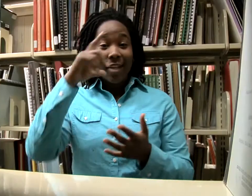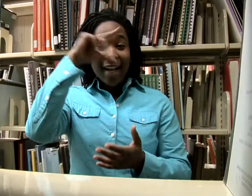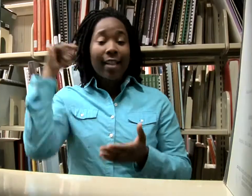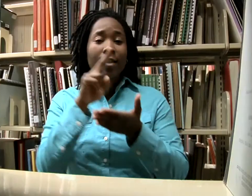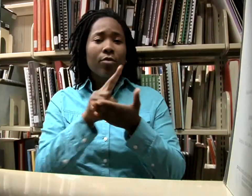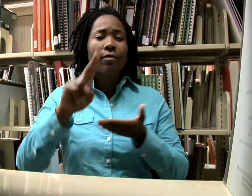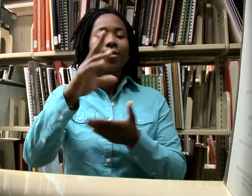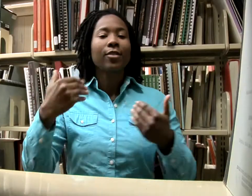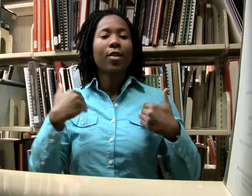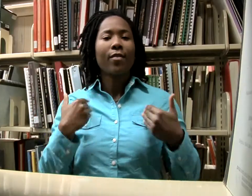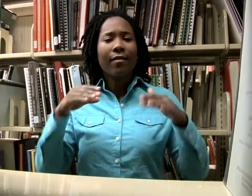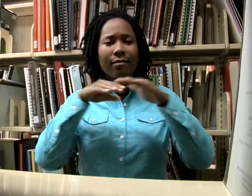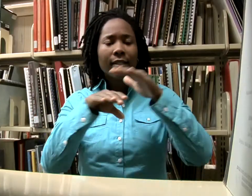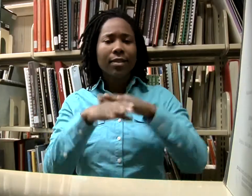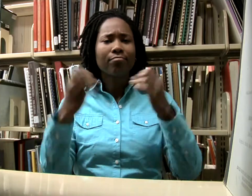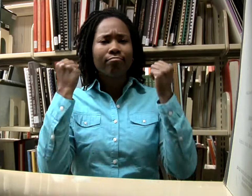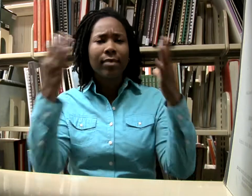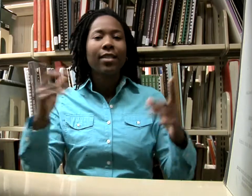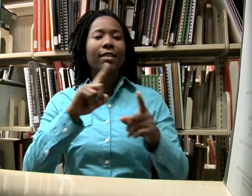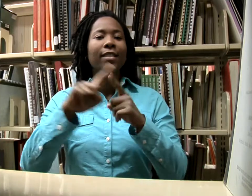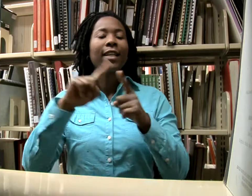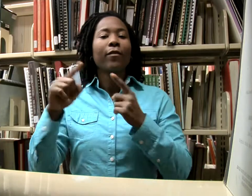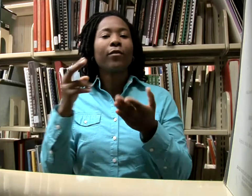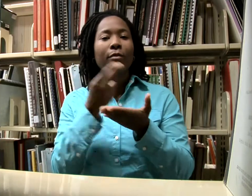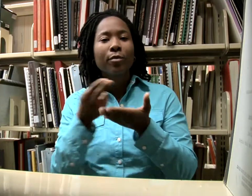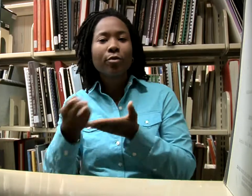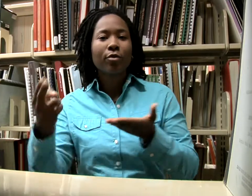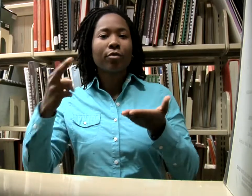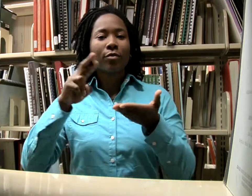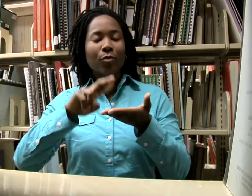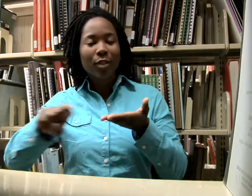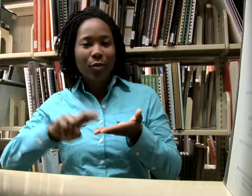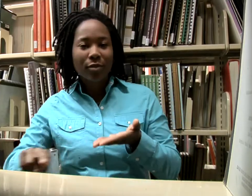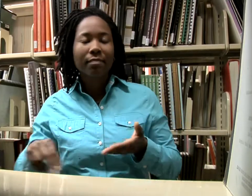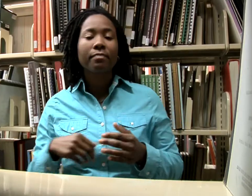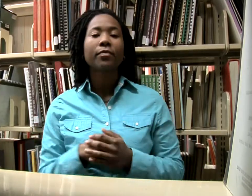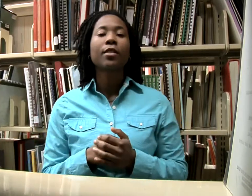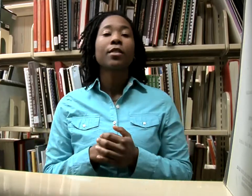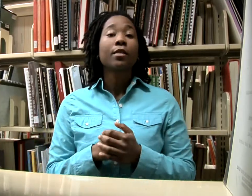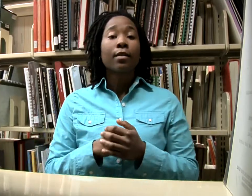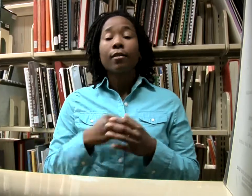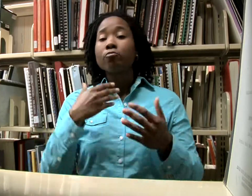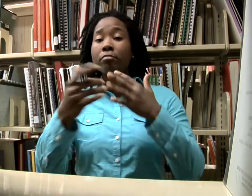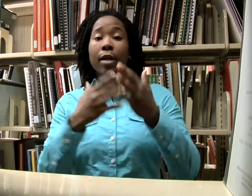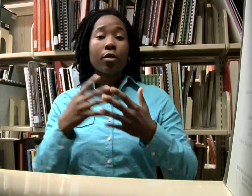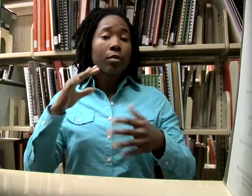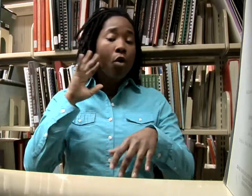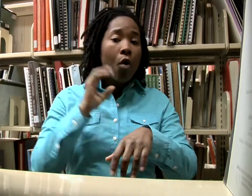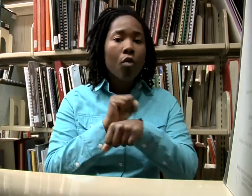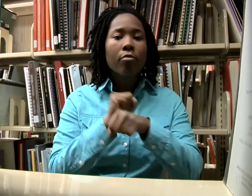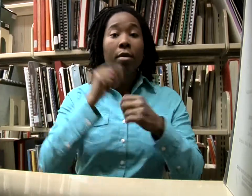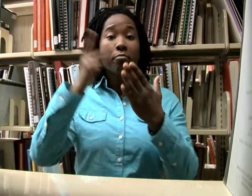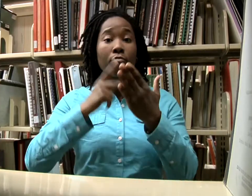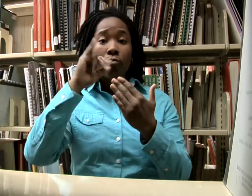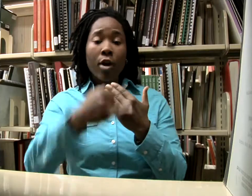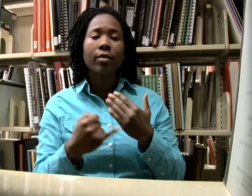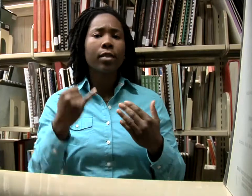At the Gallaudet University library, you have access to many different research resources. It doesn't matter if it is your homework